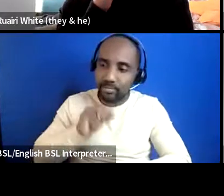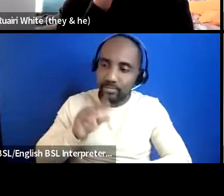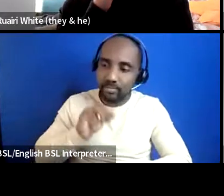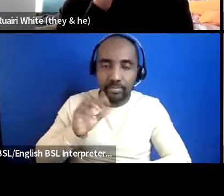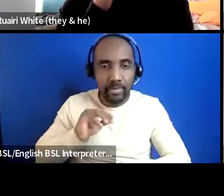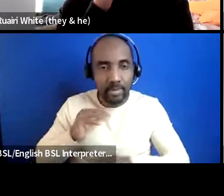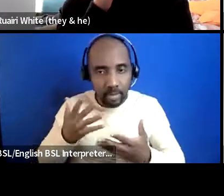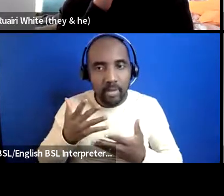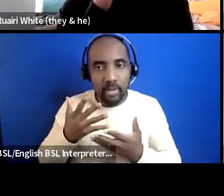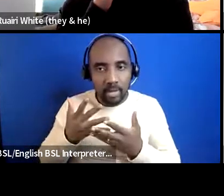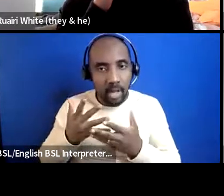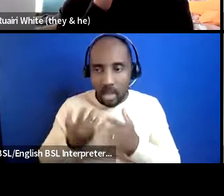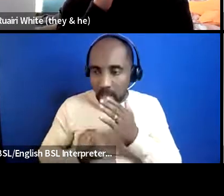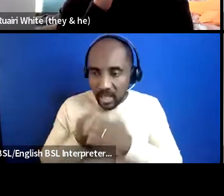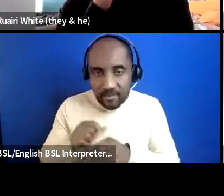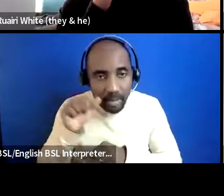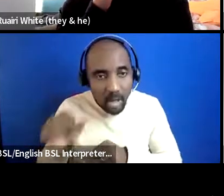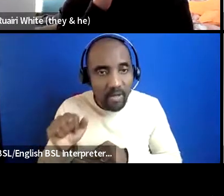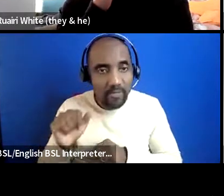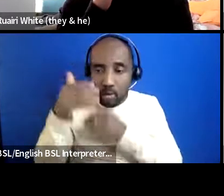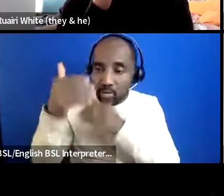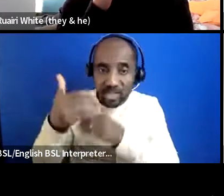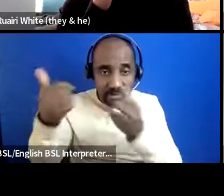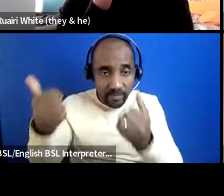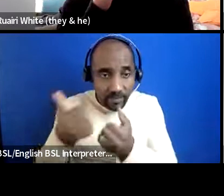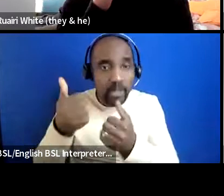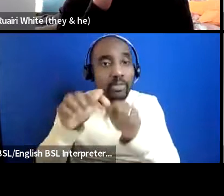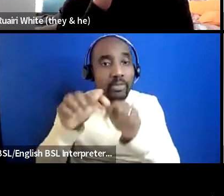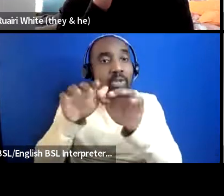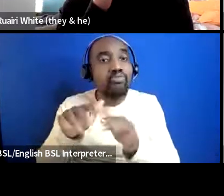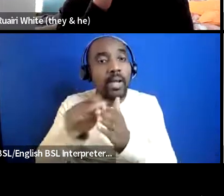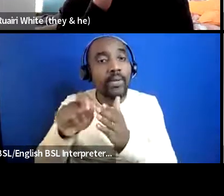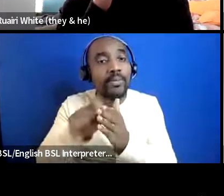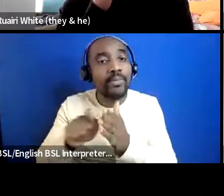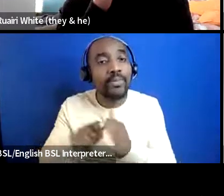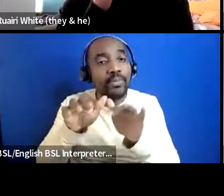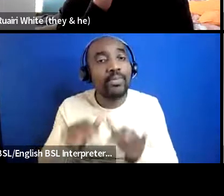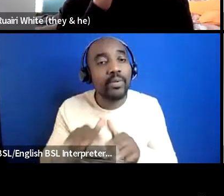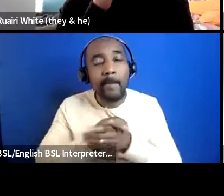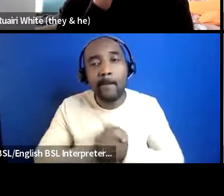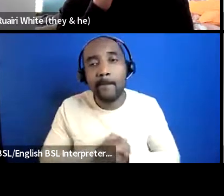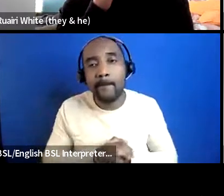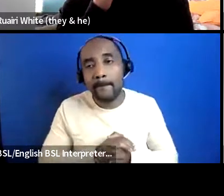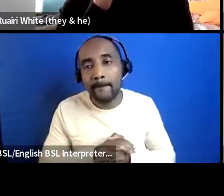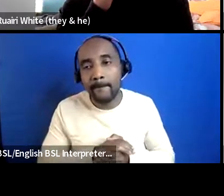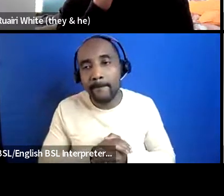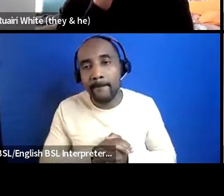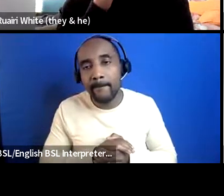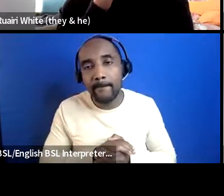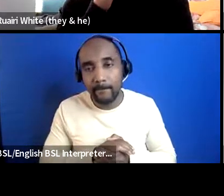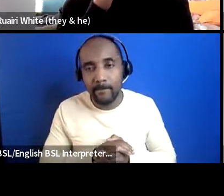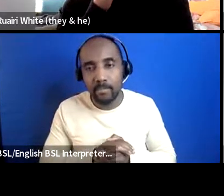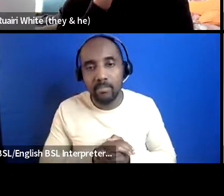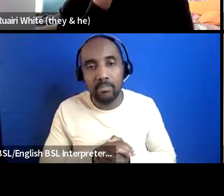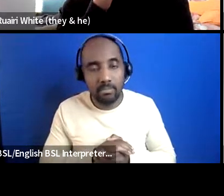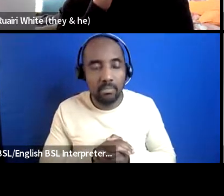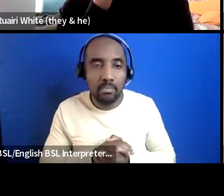an event after after a session we write it down we do some feedback forms as well at the end of